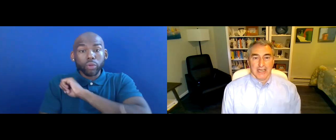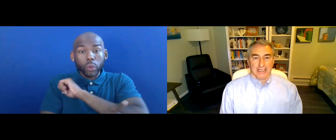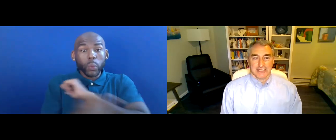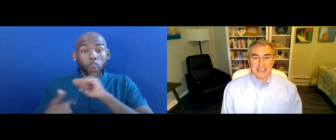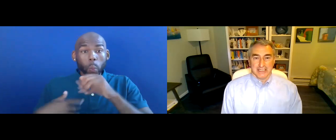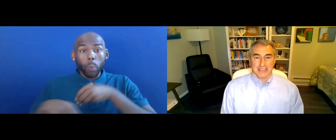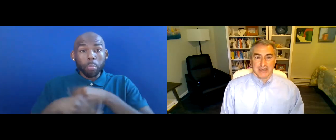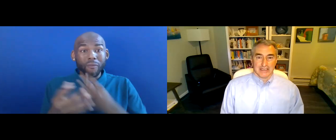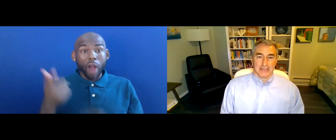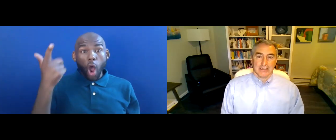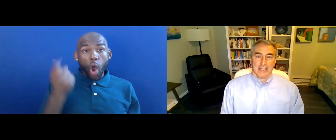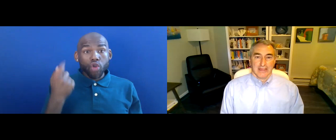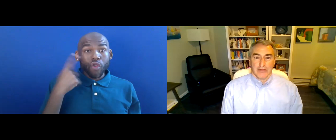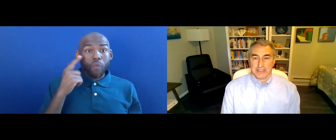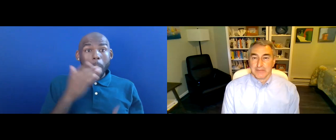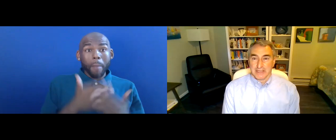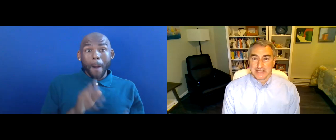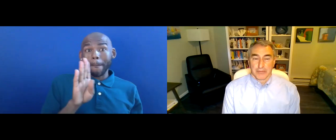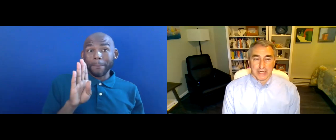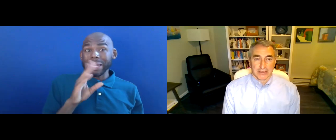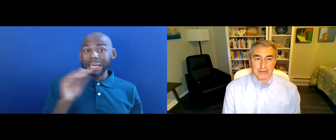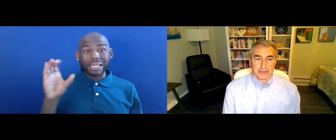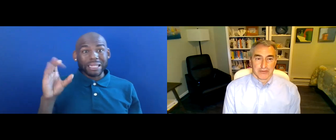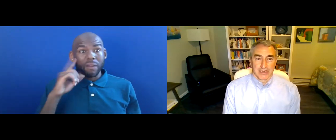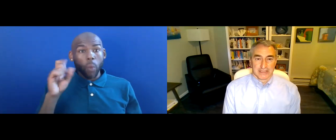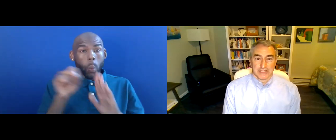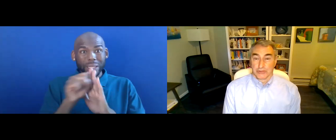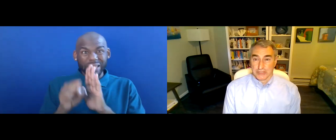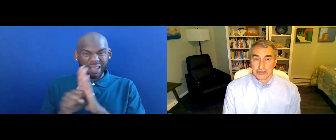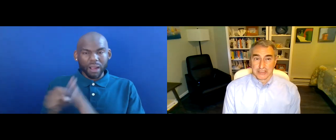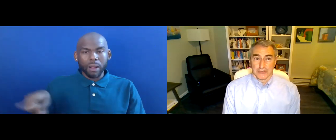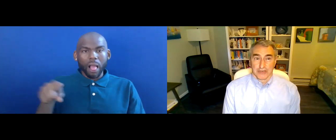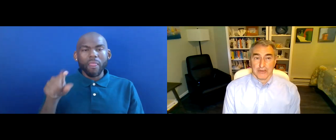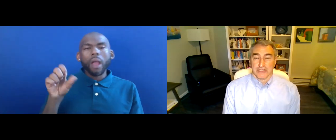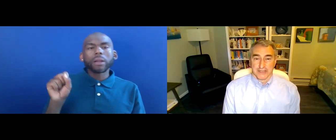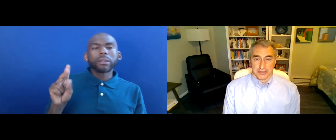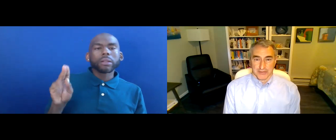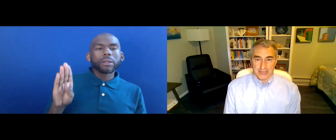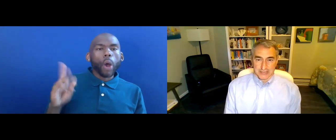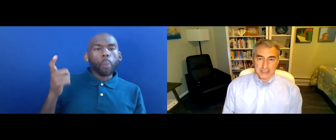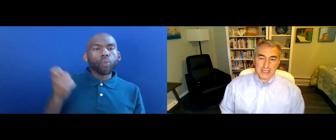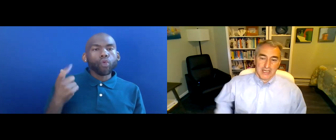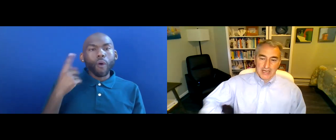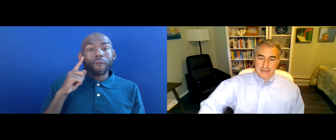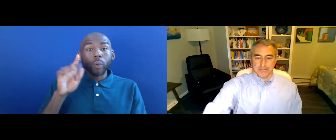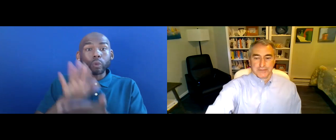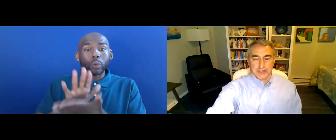TO STATES AND THEY WILL TYPICALLY SUB GRANT THOSE GRANTS TO SCHOOL DISTRICTS OR EARLY INTERVENTION PROVIDERS.